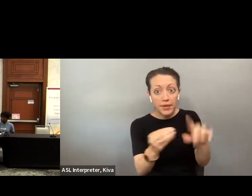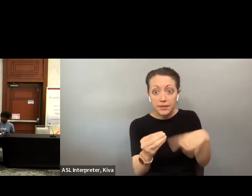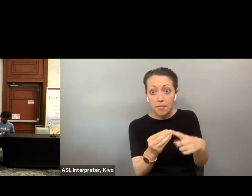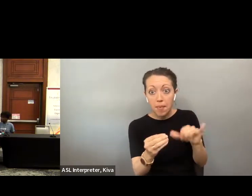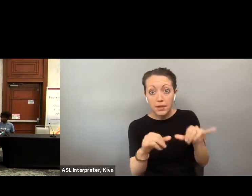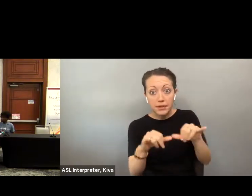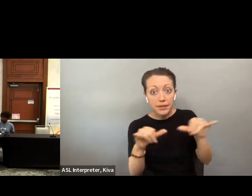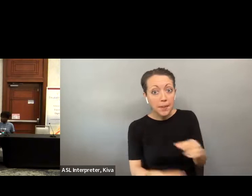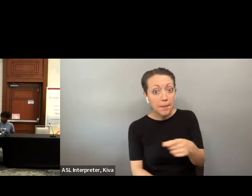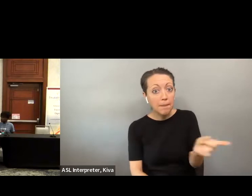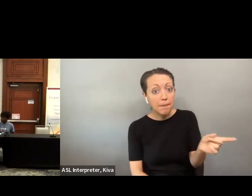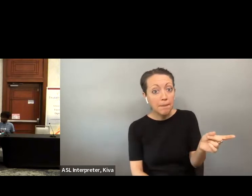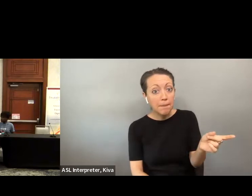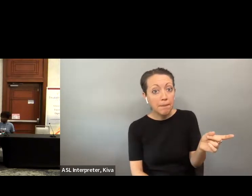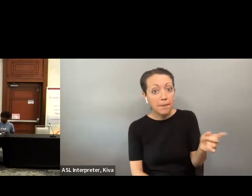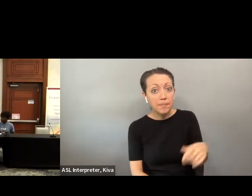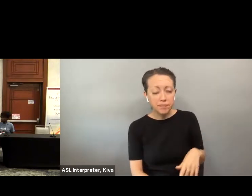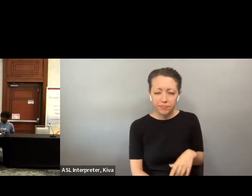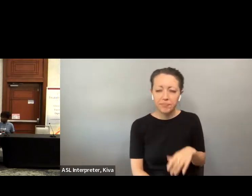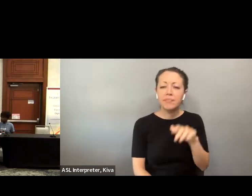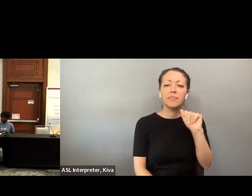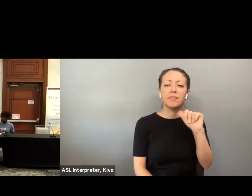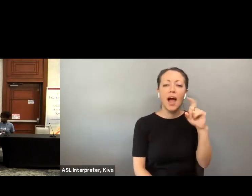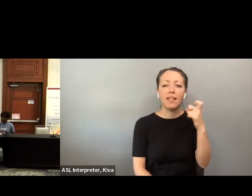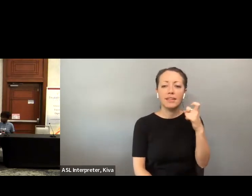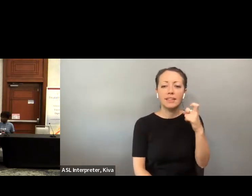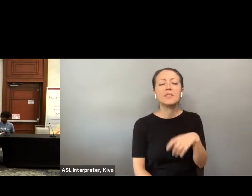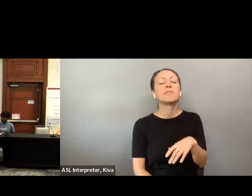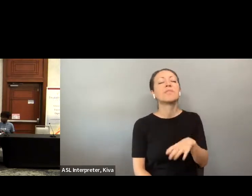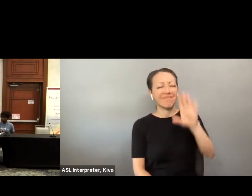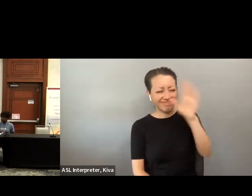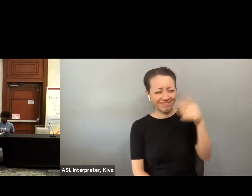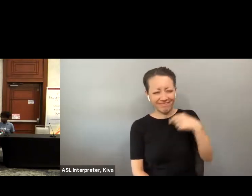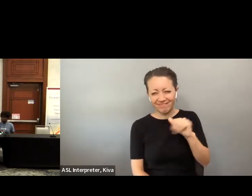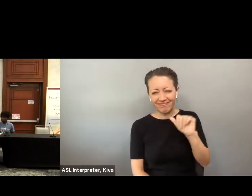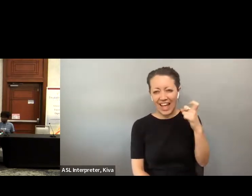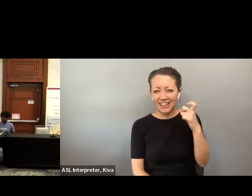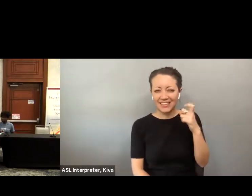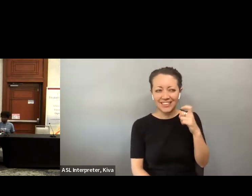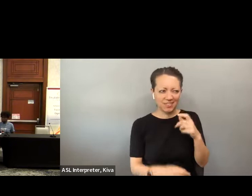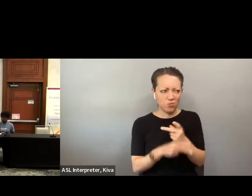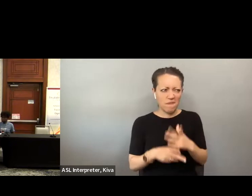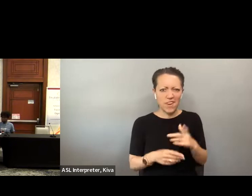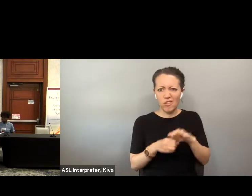yeah. , if anyone has any comments regarding those. I think that the there's some really great points that have been raised, and the need. » I think there This is Alex with the Supervisor Elections office.